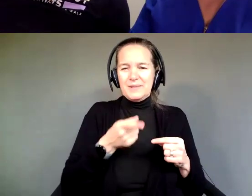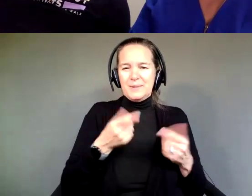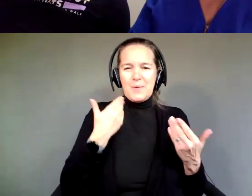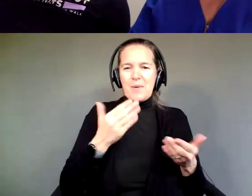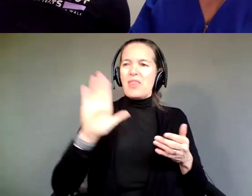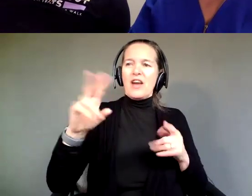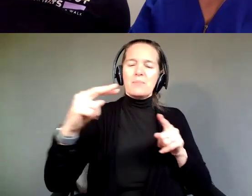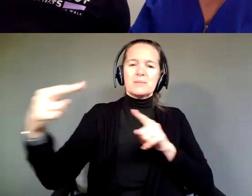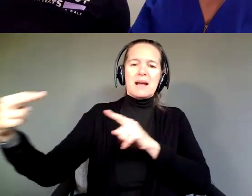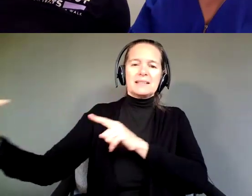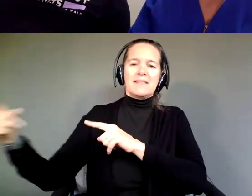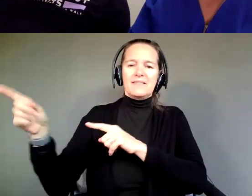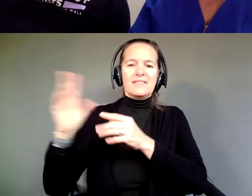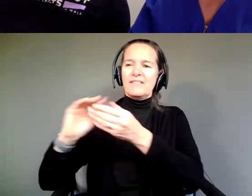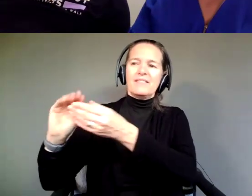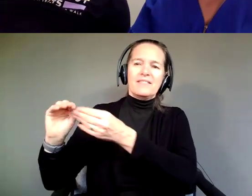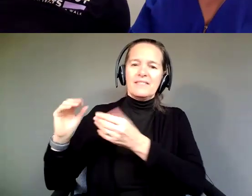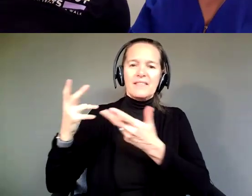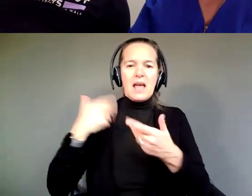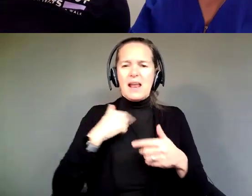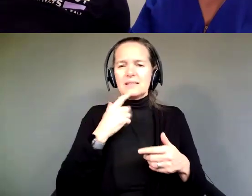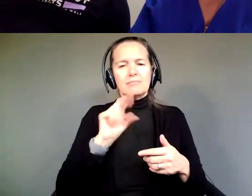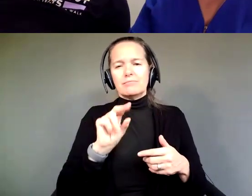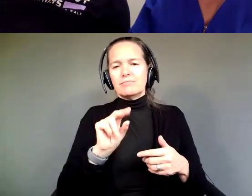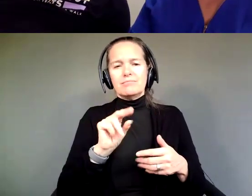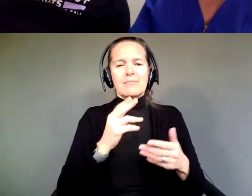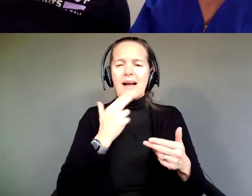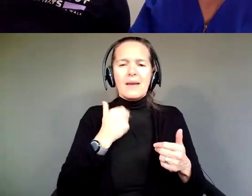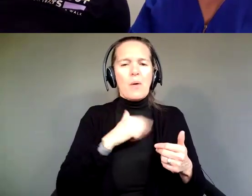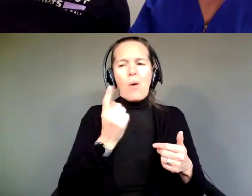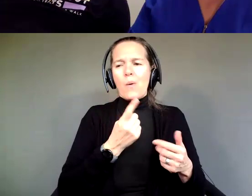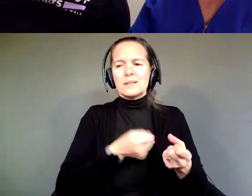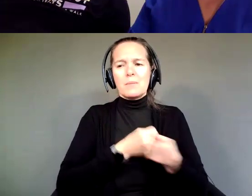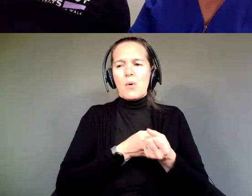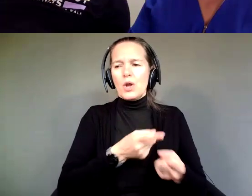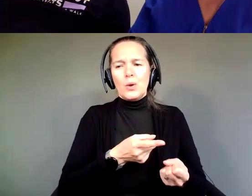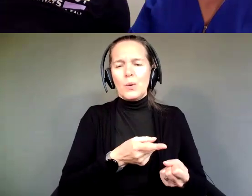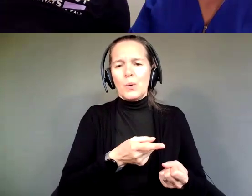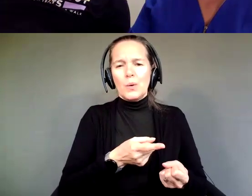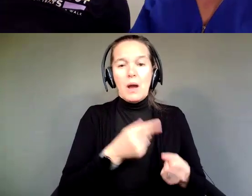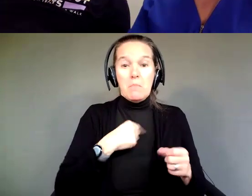And I was like, "Honey, no, no, that's not it, we'll always support you, but we want you I'm not always going to be here.